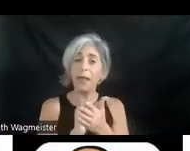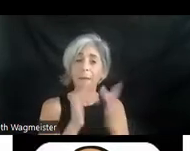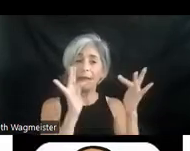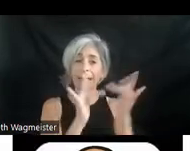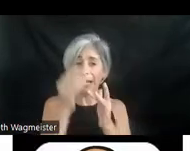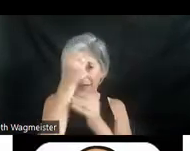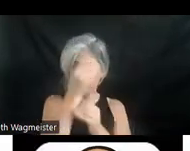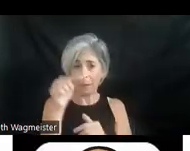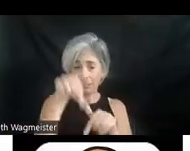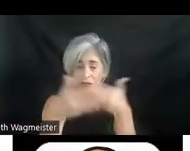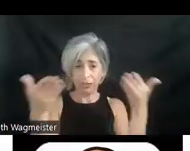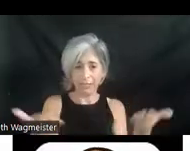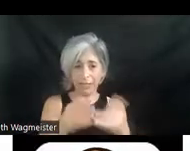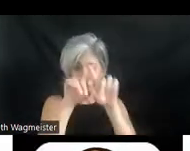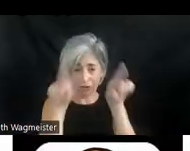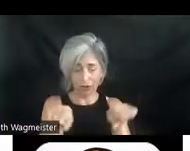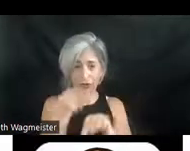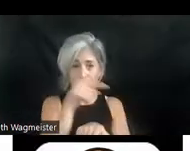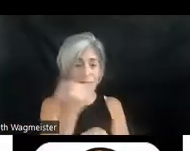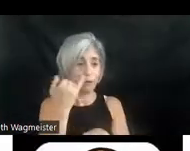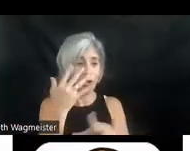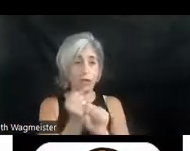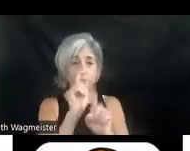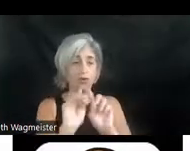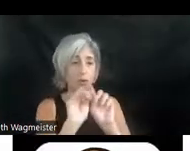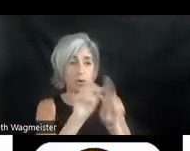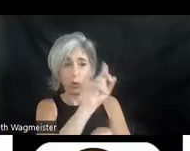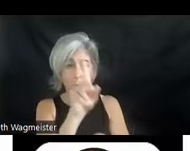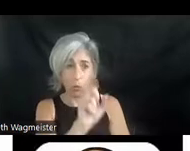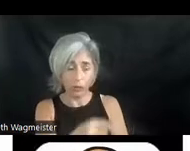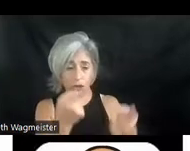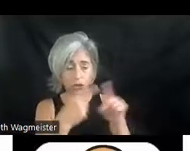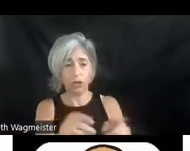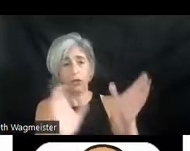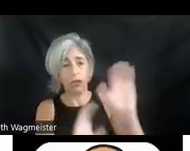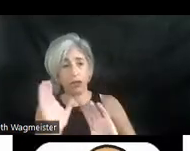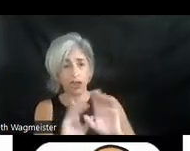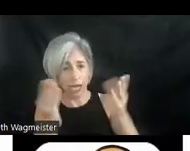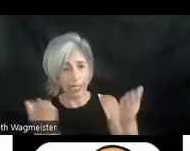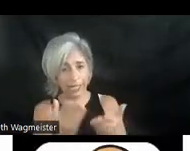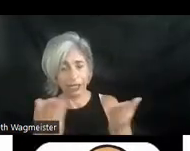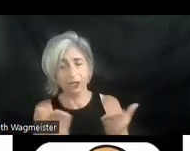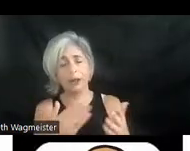here. If we don't get to your question during the chat here, please feel free to write to